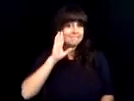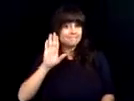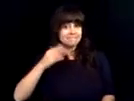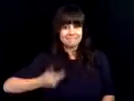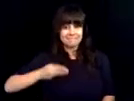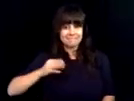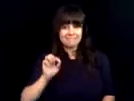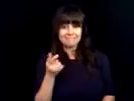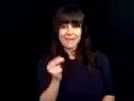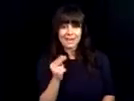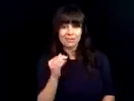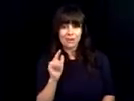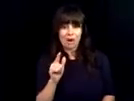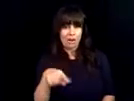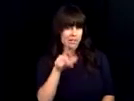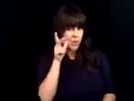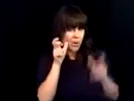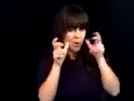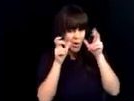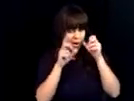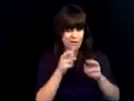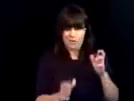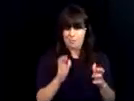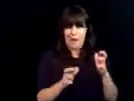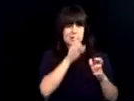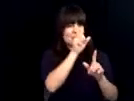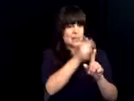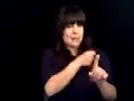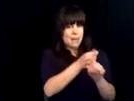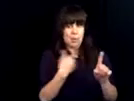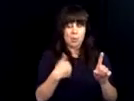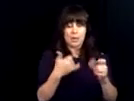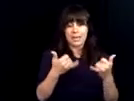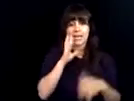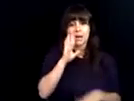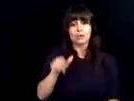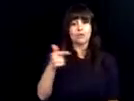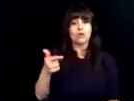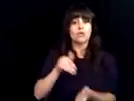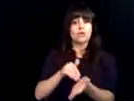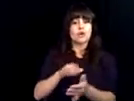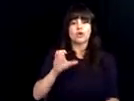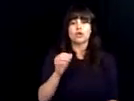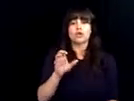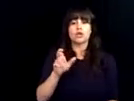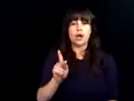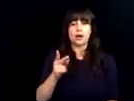opportunities they have given me and happy 100th year to dbvi. Thank you so much. >> I am Megan, you heard about